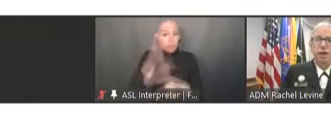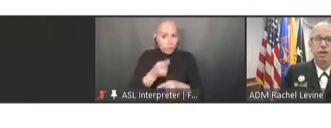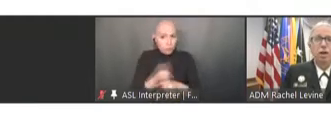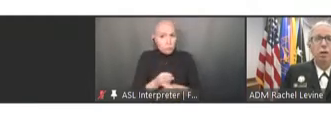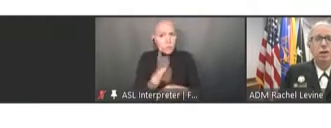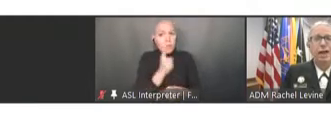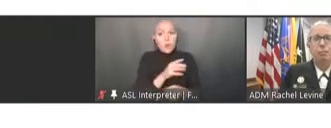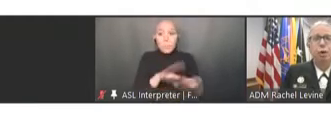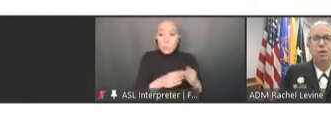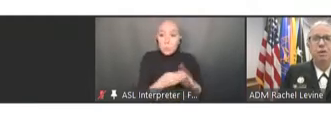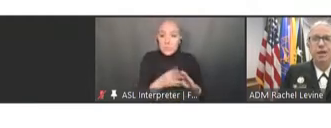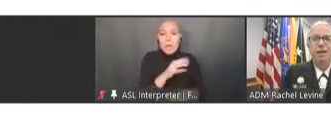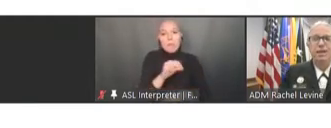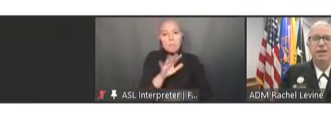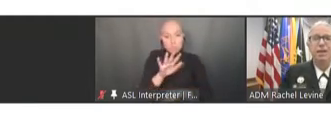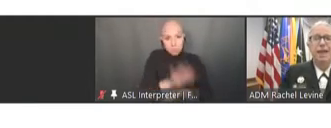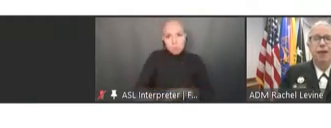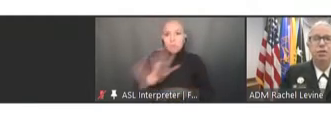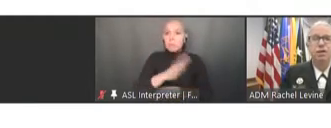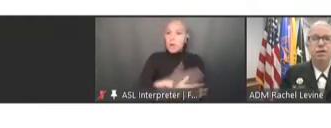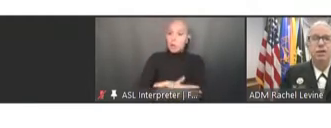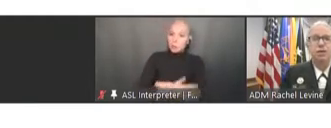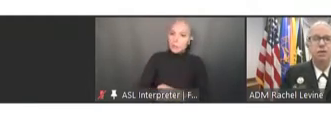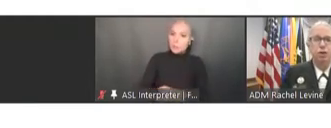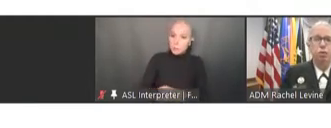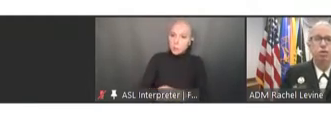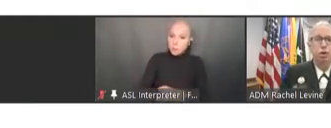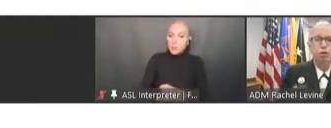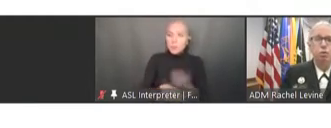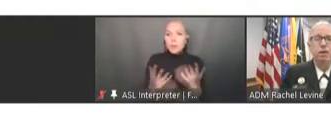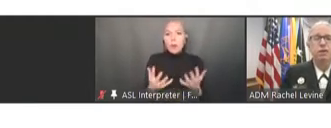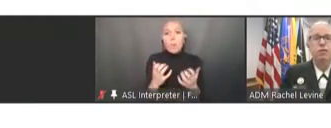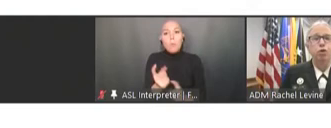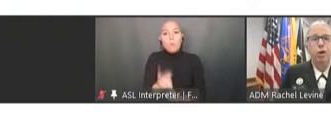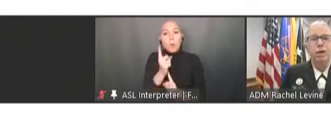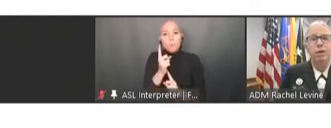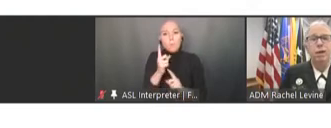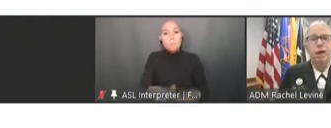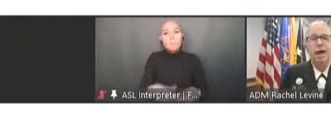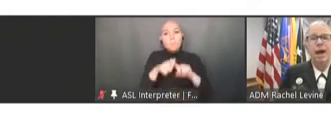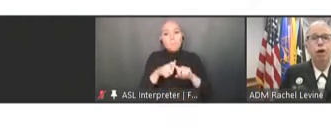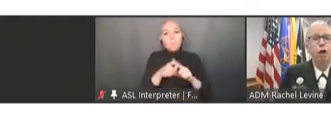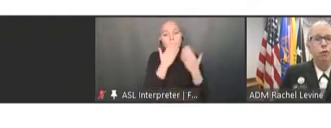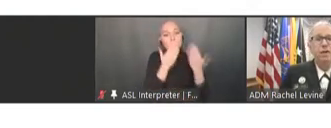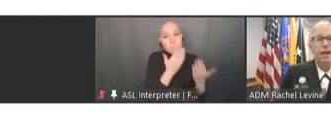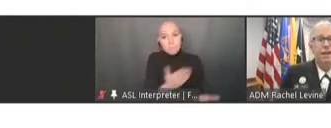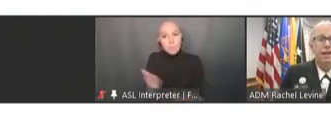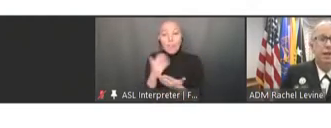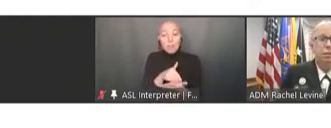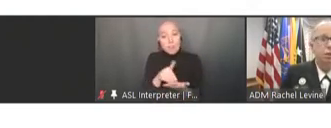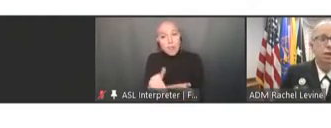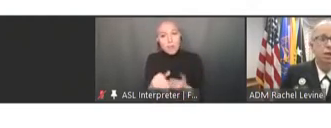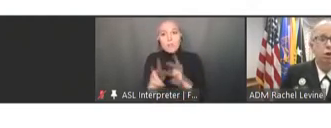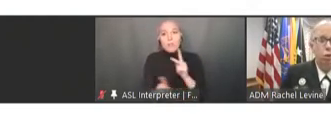And so, I want to take a moment to thank the thousands of individuals and groups that have joined our COVID-19 Community Corps